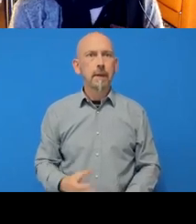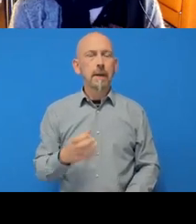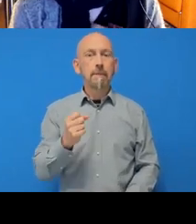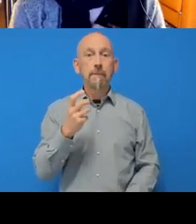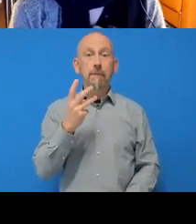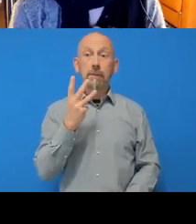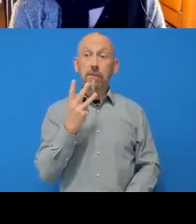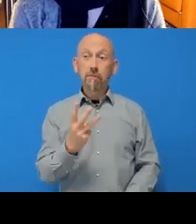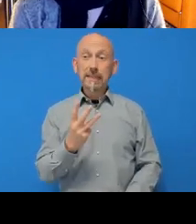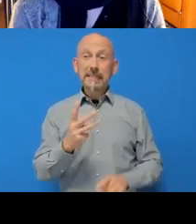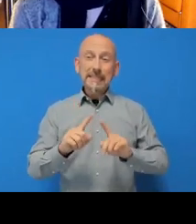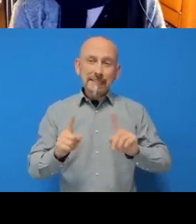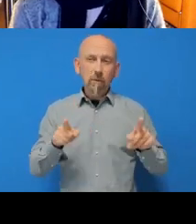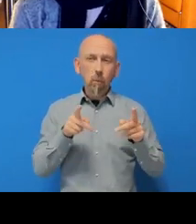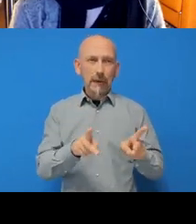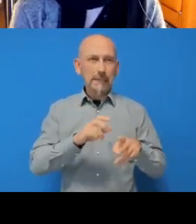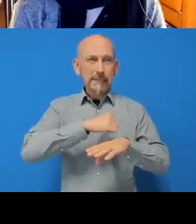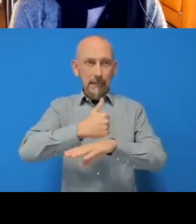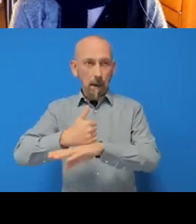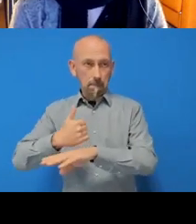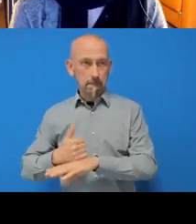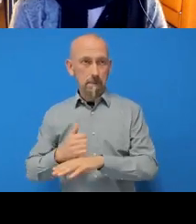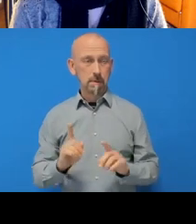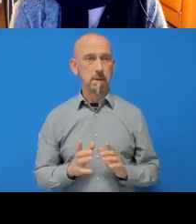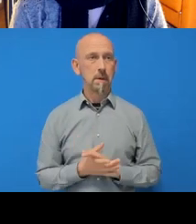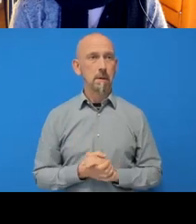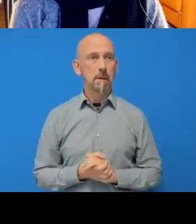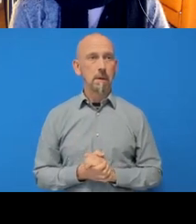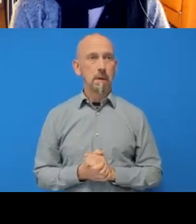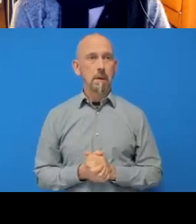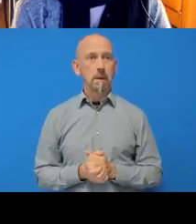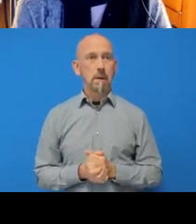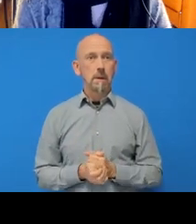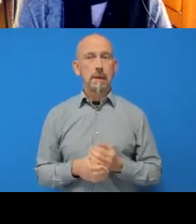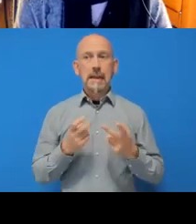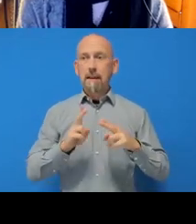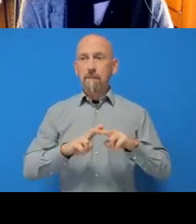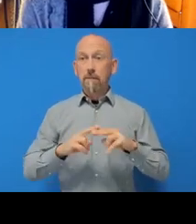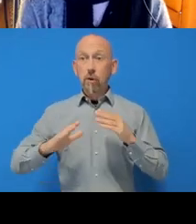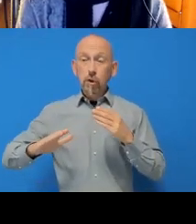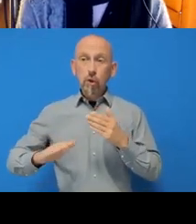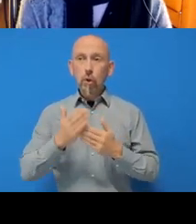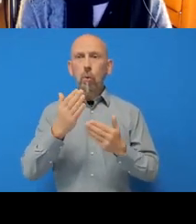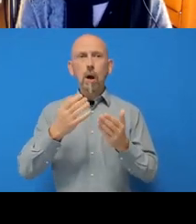So when you want to make a new RStudio project, you go to ‘File’,